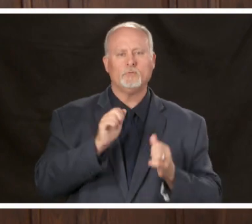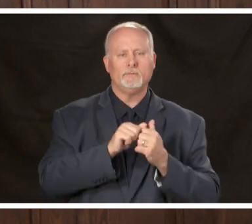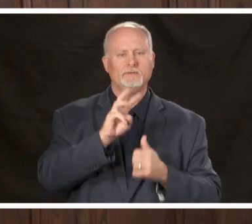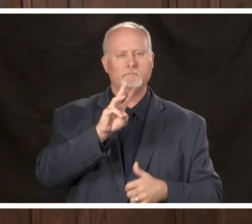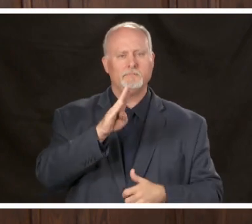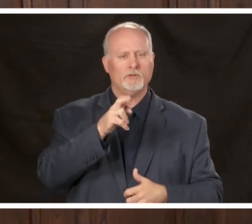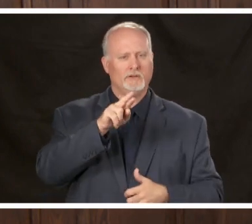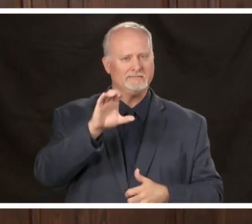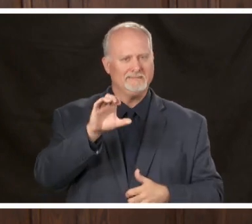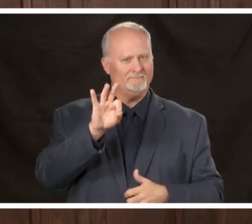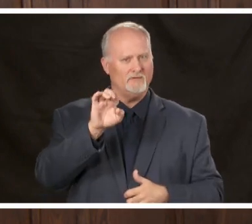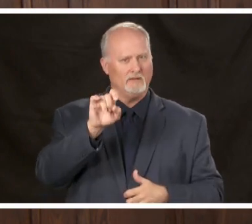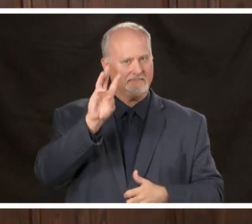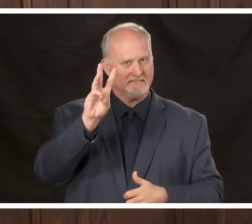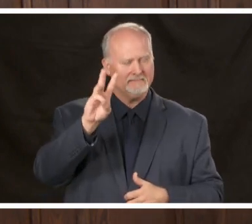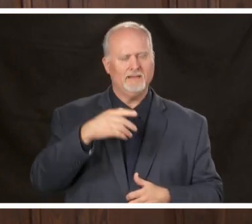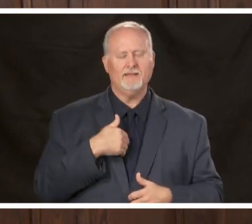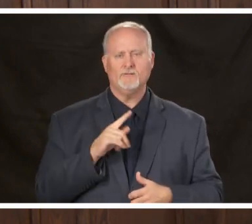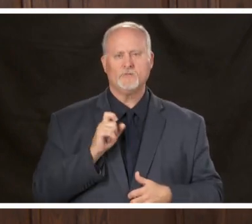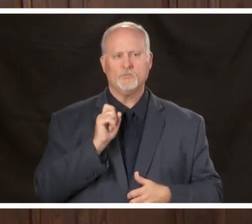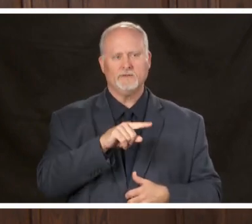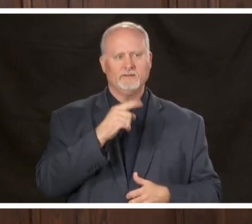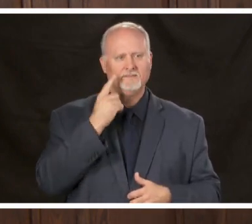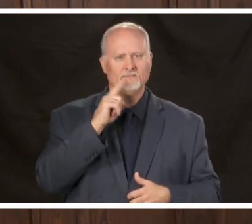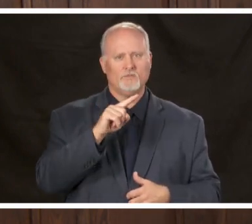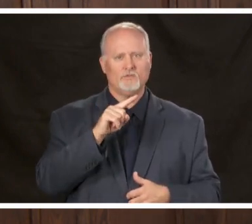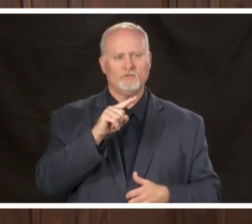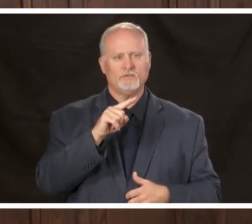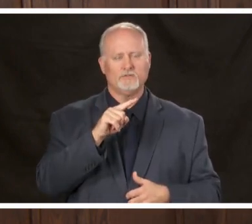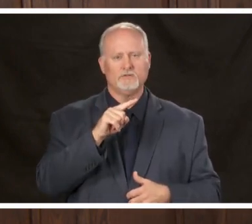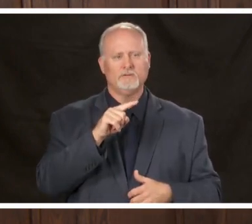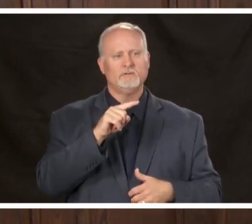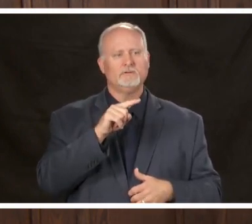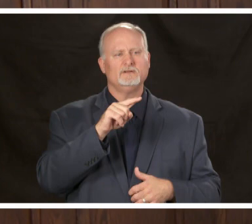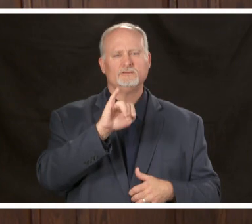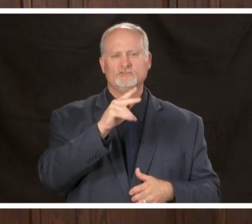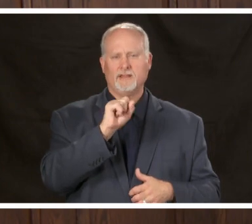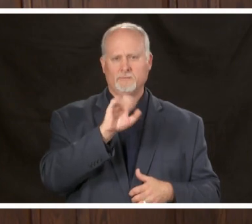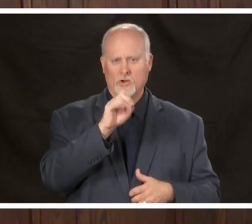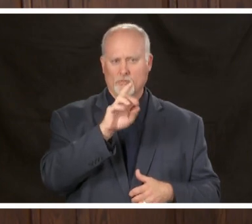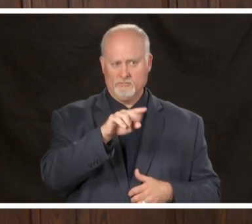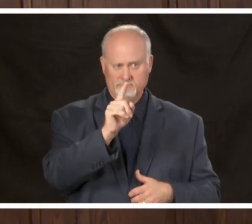I did have a question for director Coker if he could come back to the mic and he